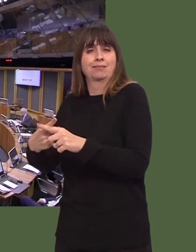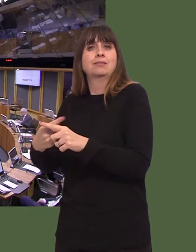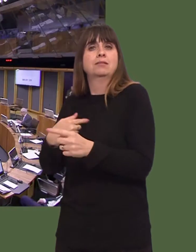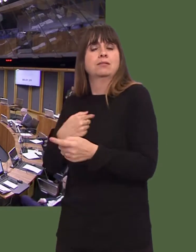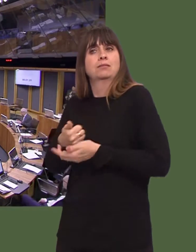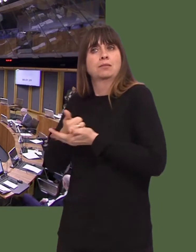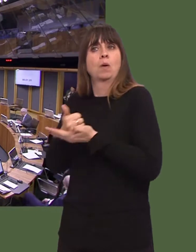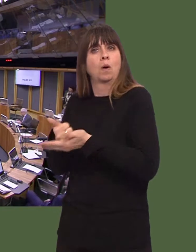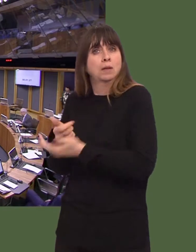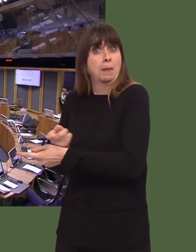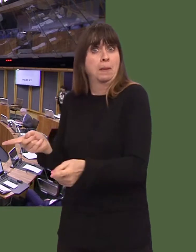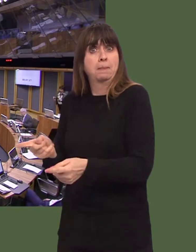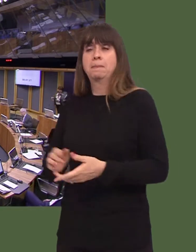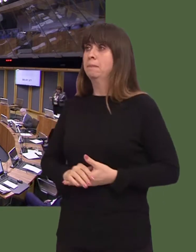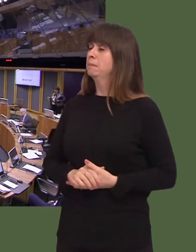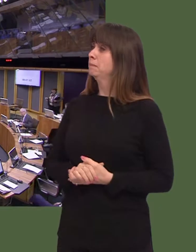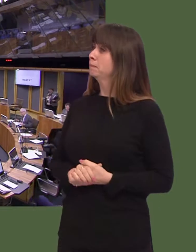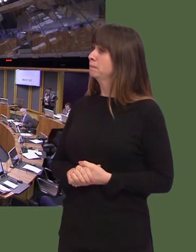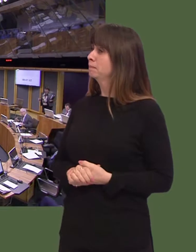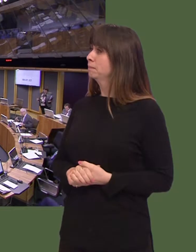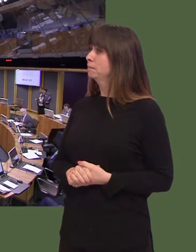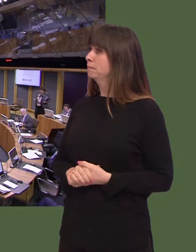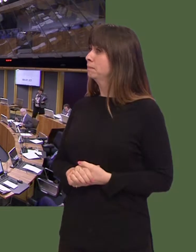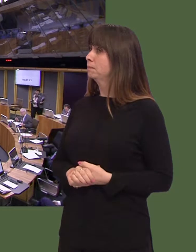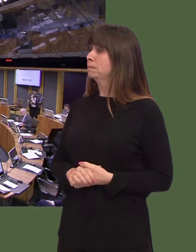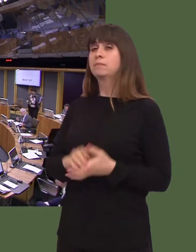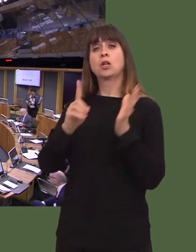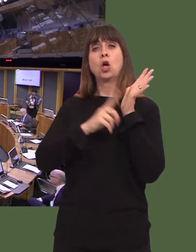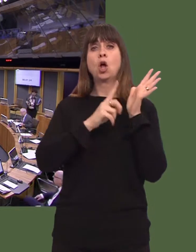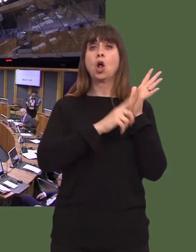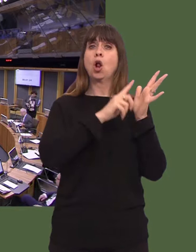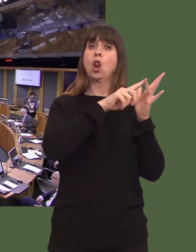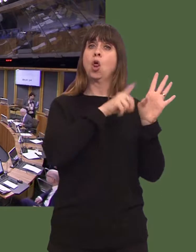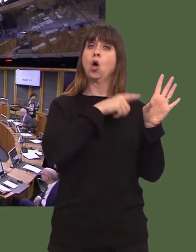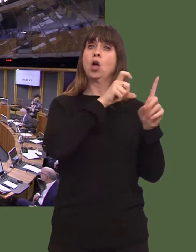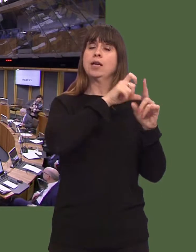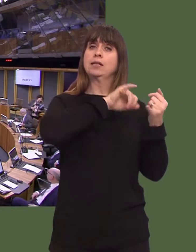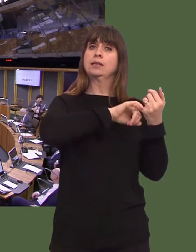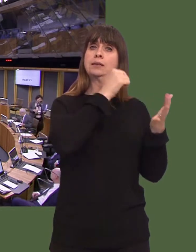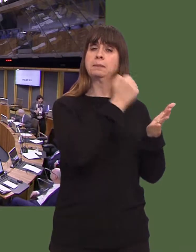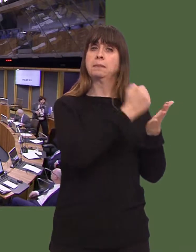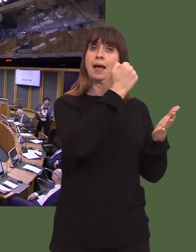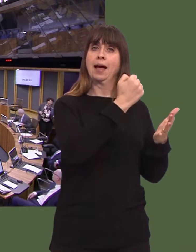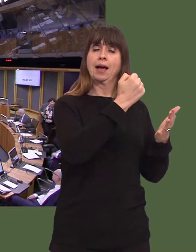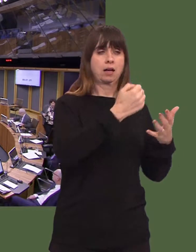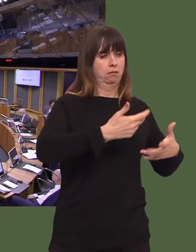Eluned Morgan: Figures from Lloyds Bank have shown that 40 per cent fewer businesses were